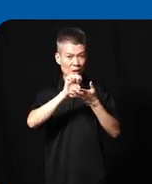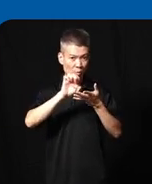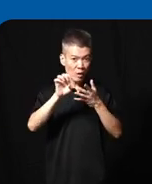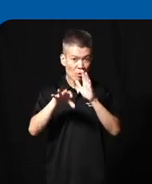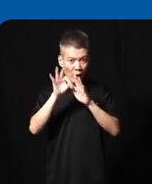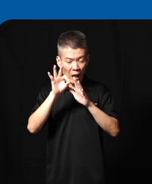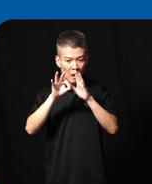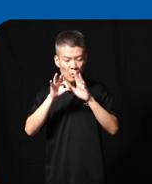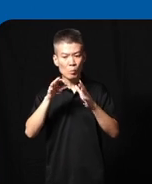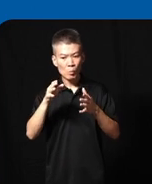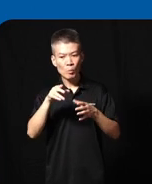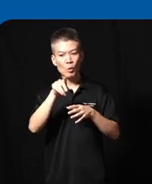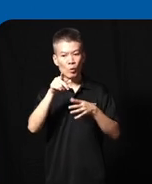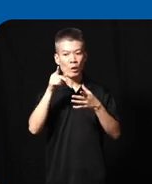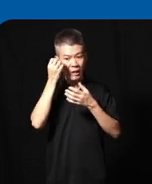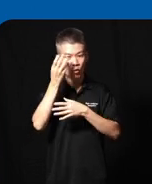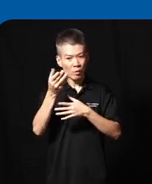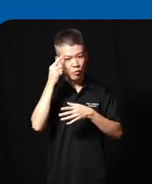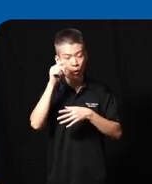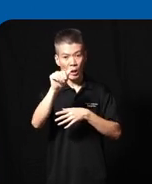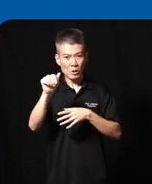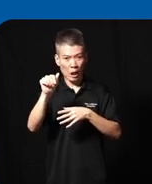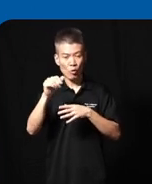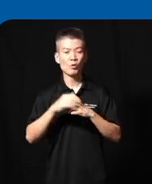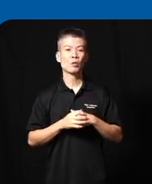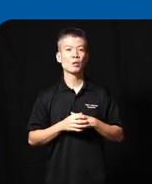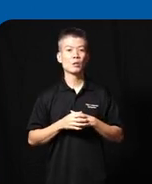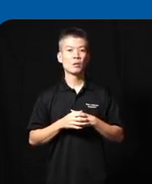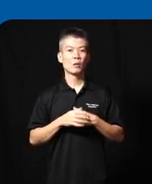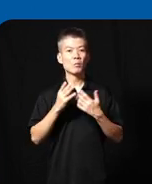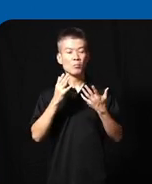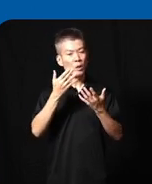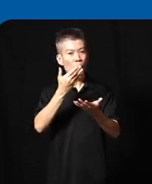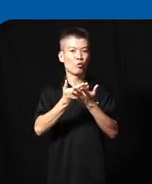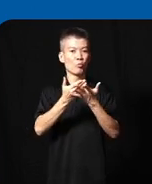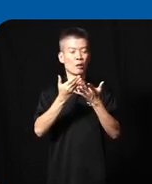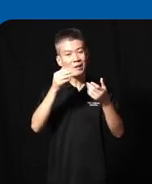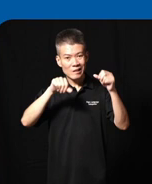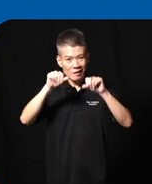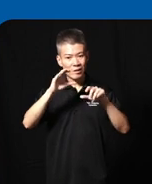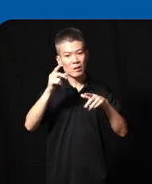and find out information for themselves uh it have been proven scientifically that they retain